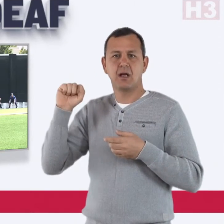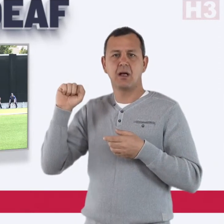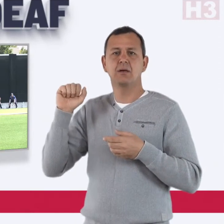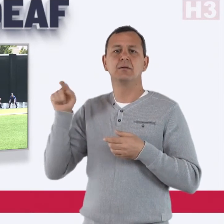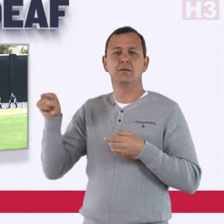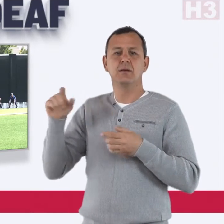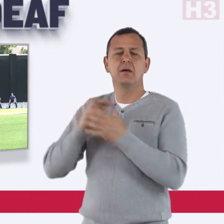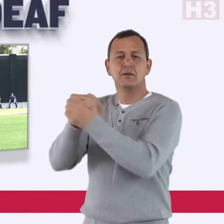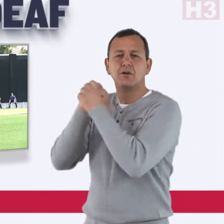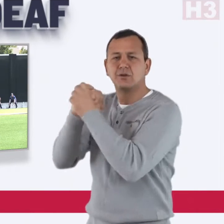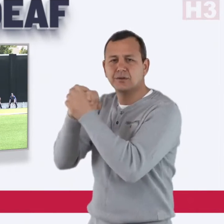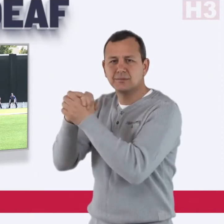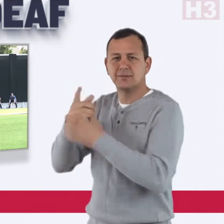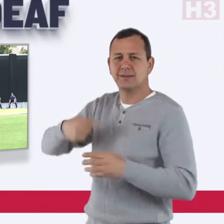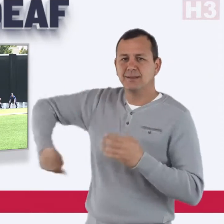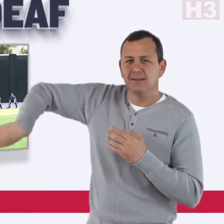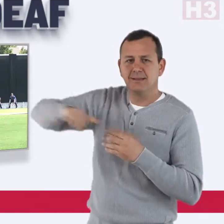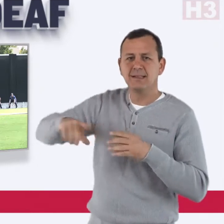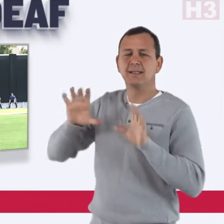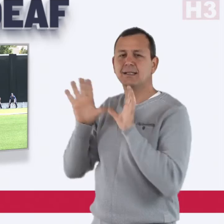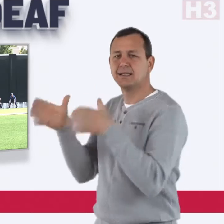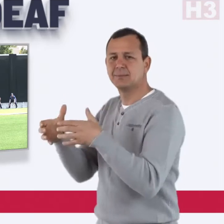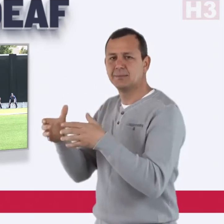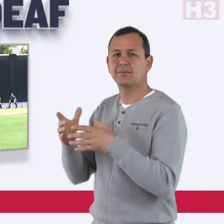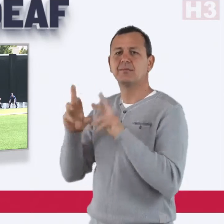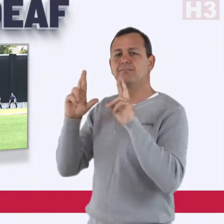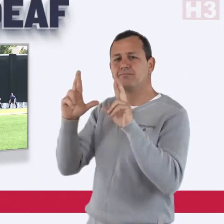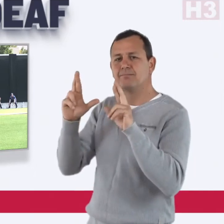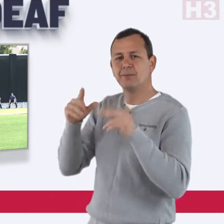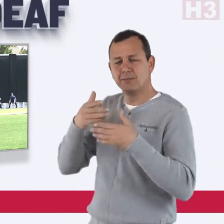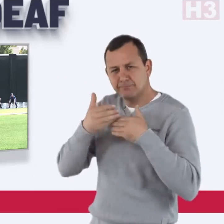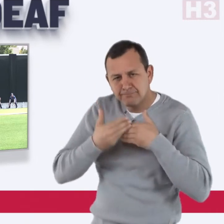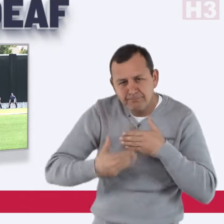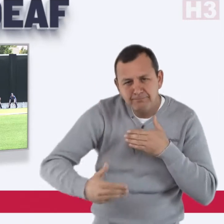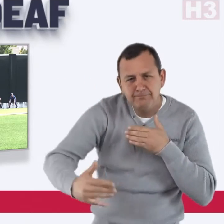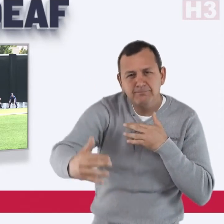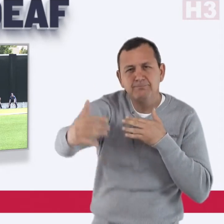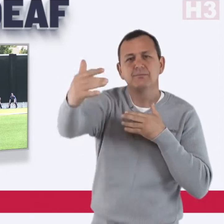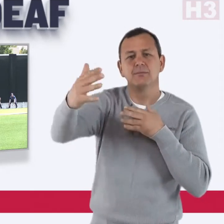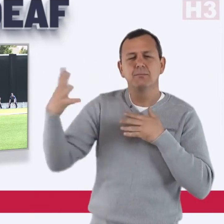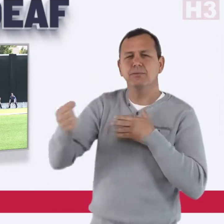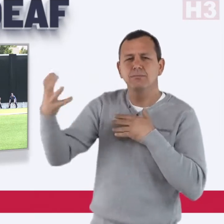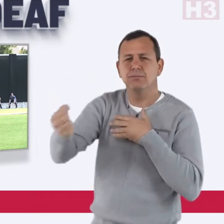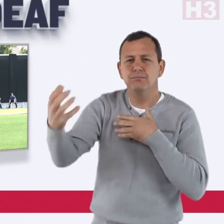congratulates the team and hopes they will continue to